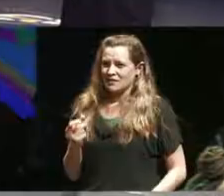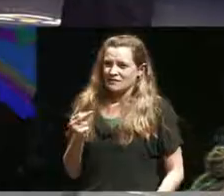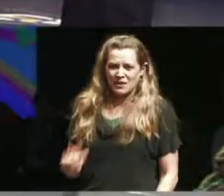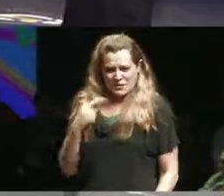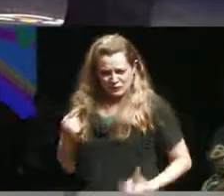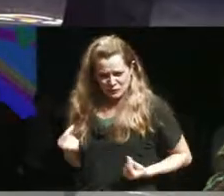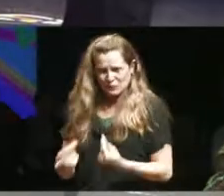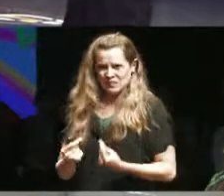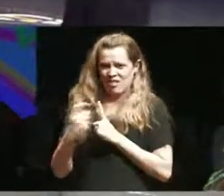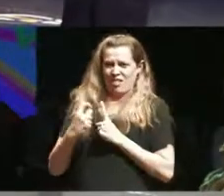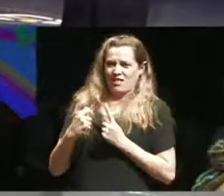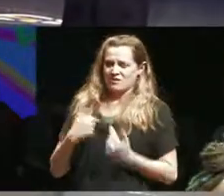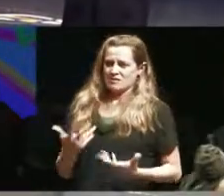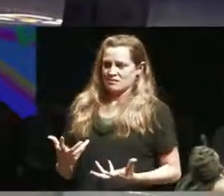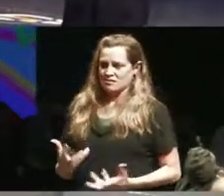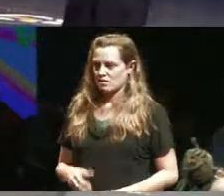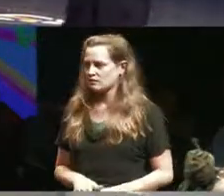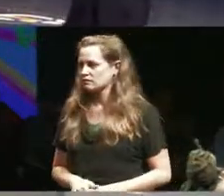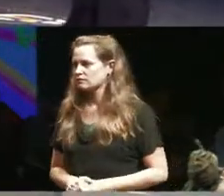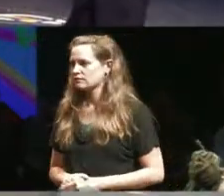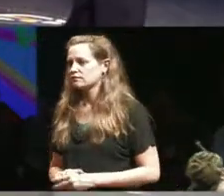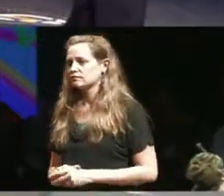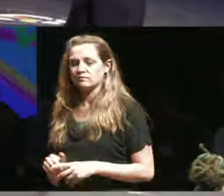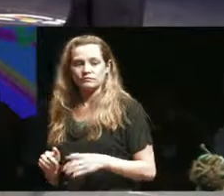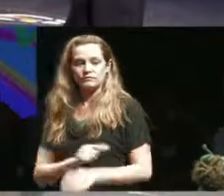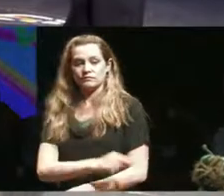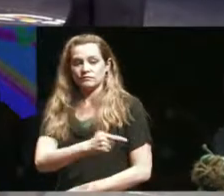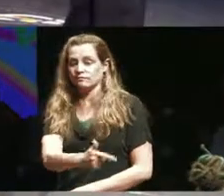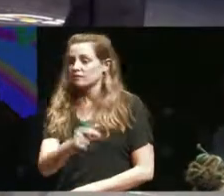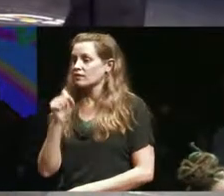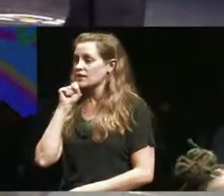speaking a vehicle he was just saying the amount of work yeah I I've never